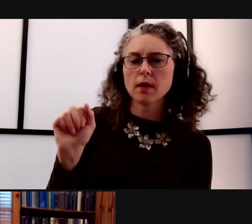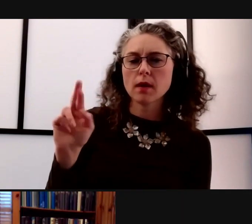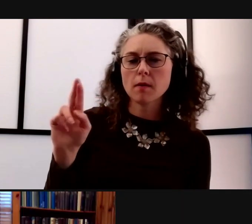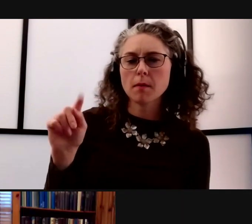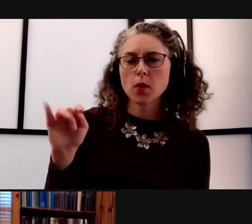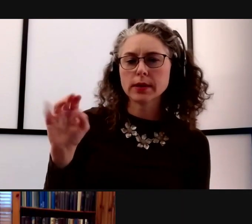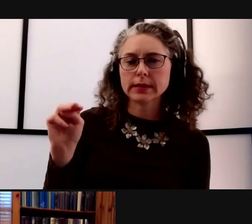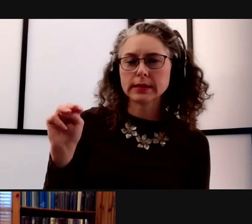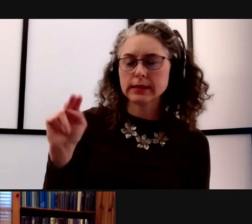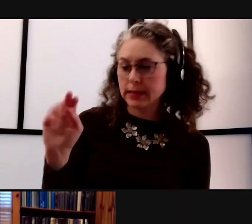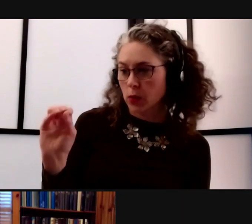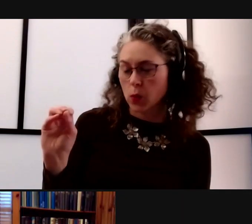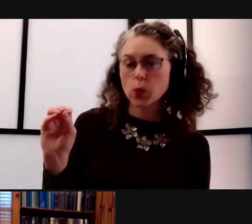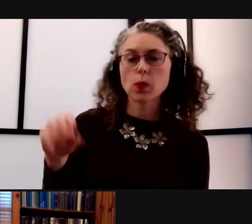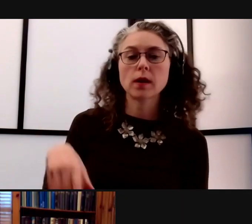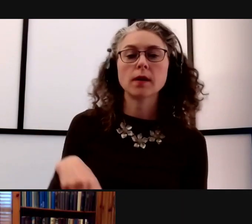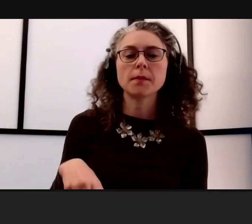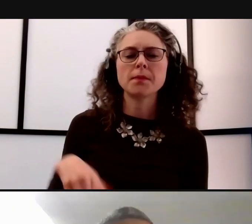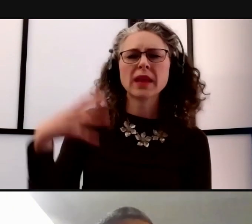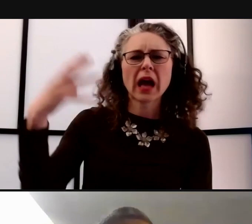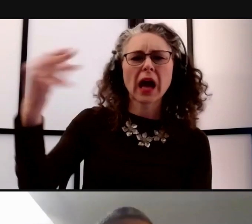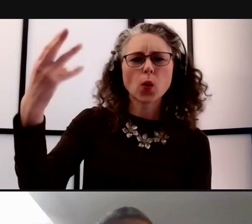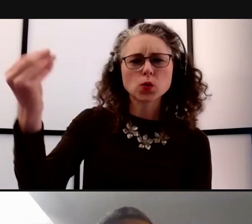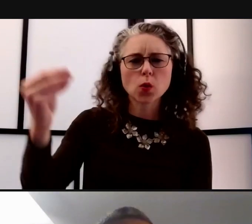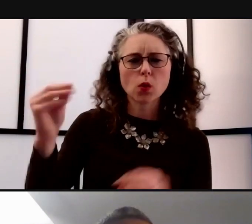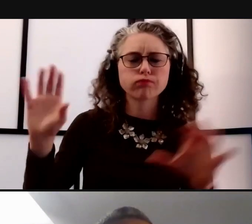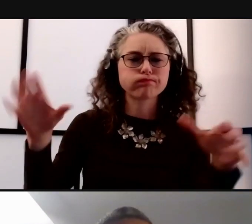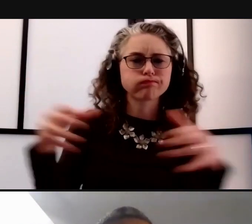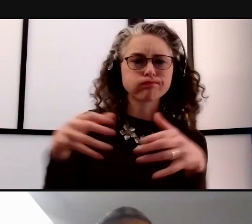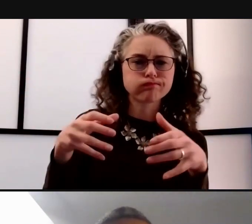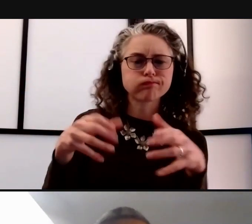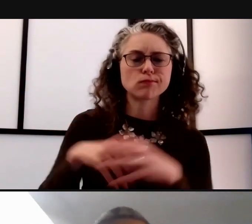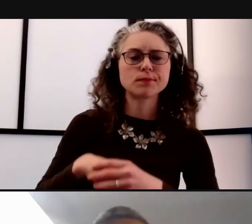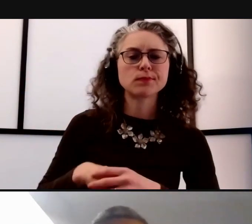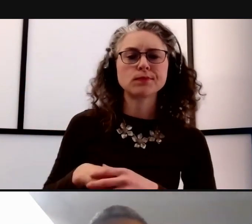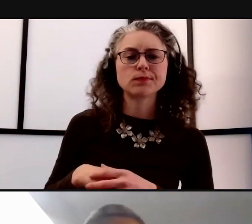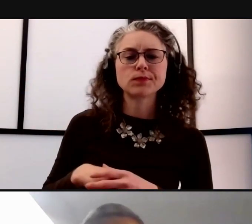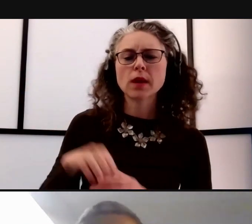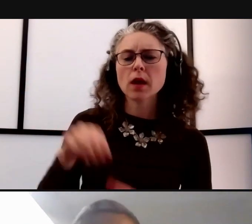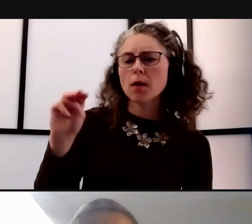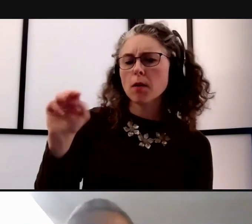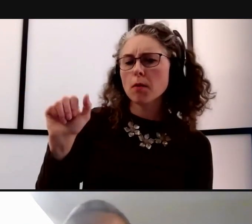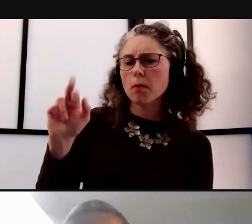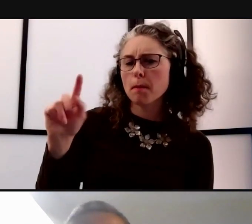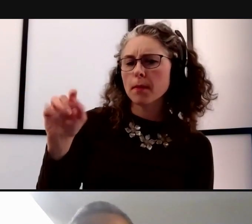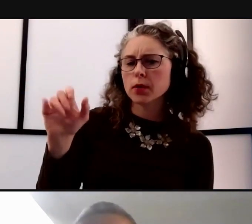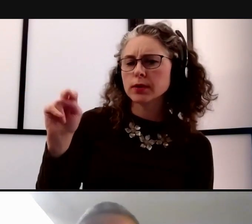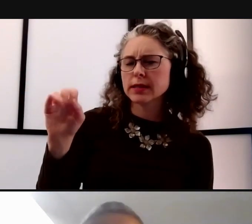This was a question about outdoor gatherings. And this idea, and I know Martina you've spent a lot of time thinking about this.